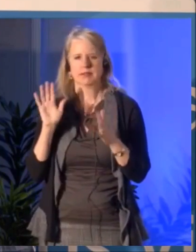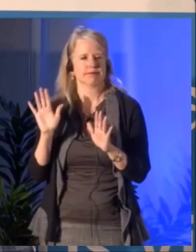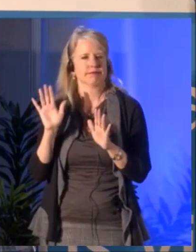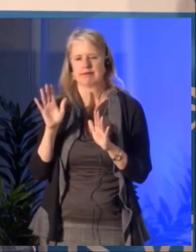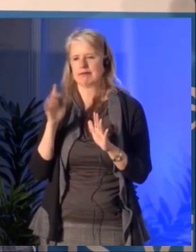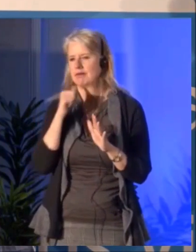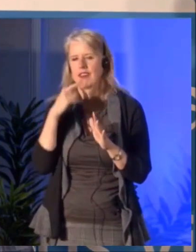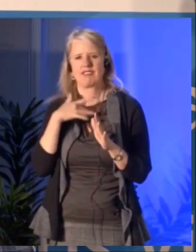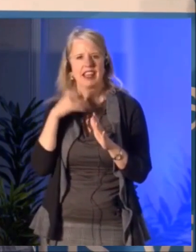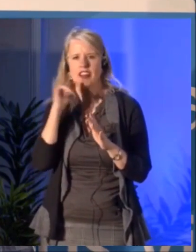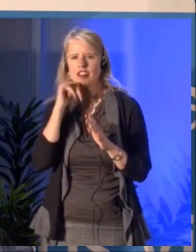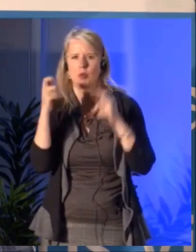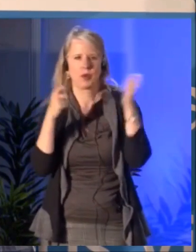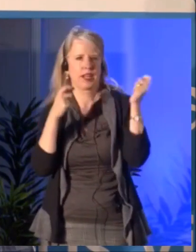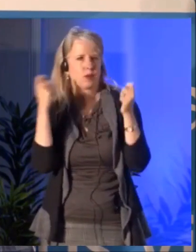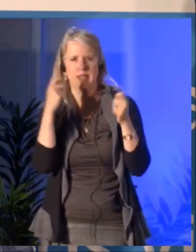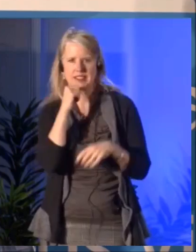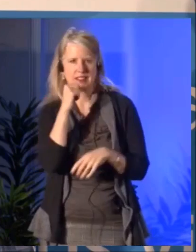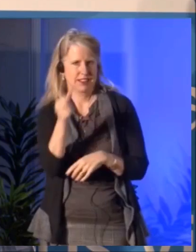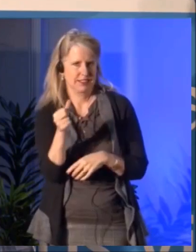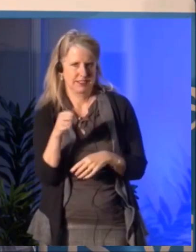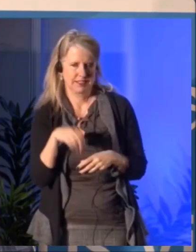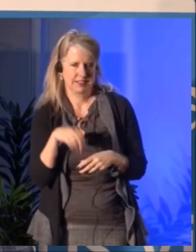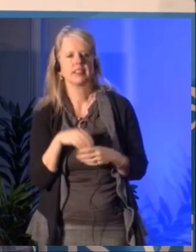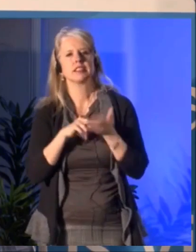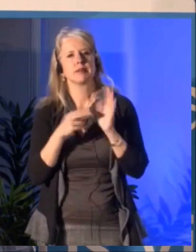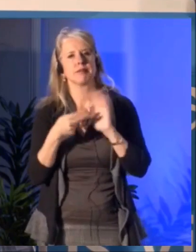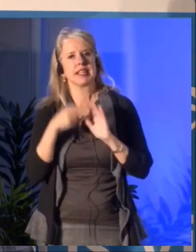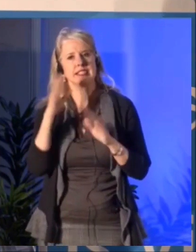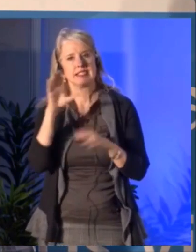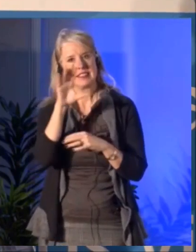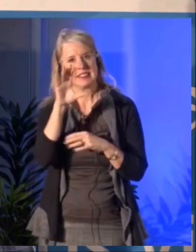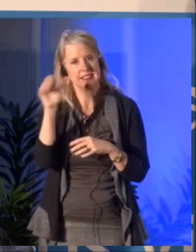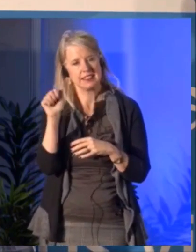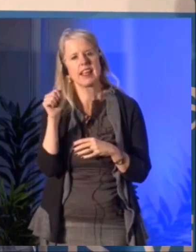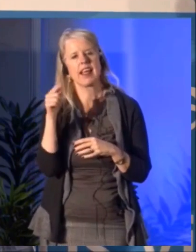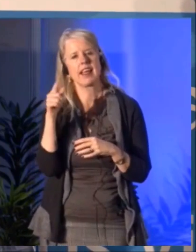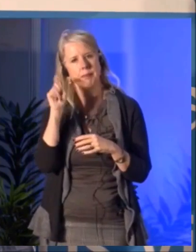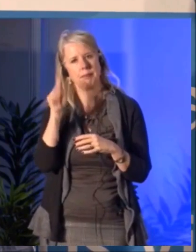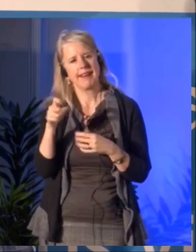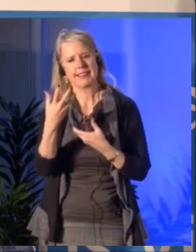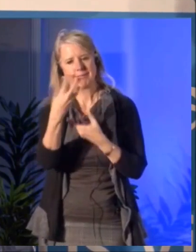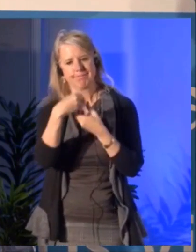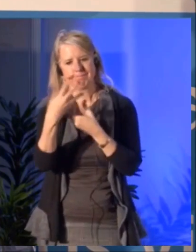that in some regions we see, you know, funders backtracking